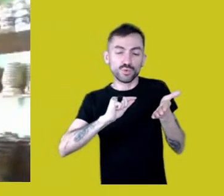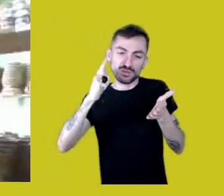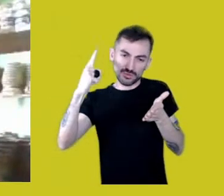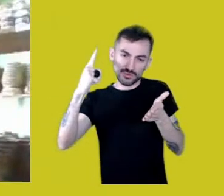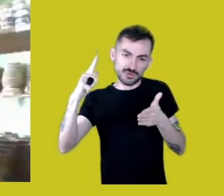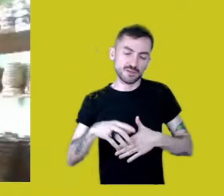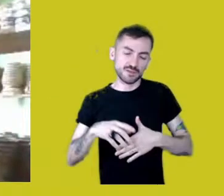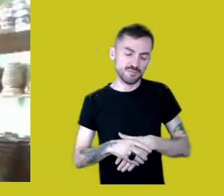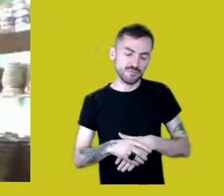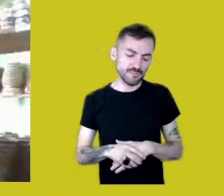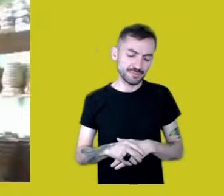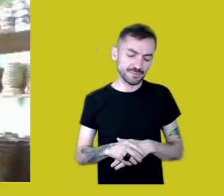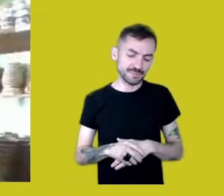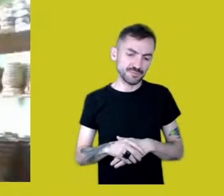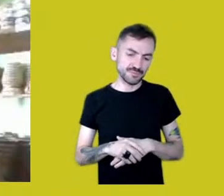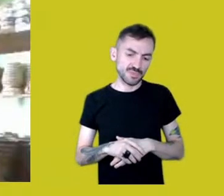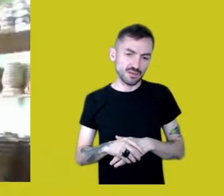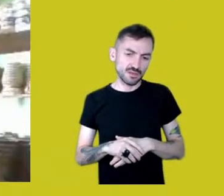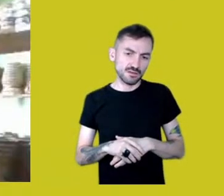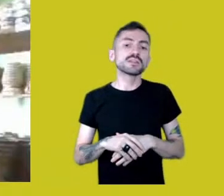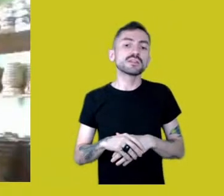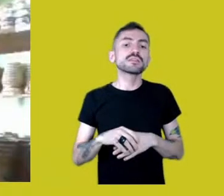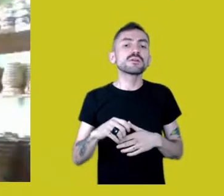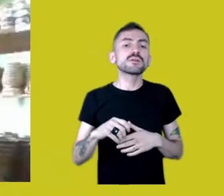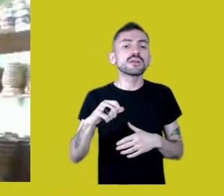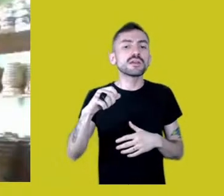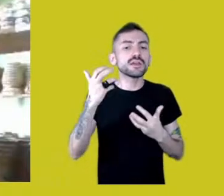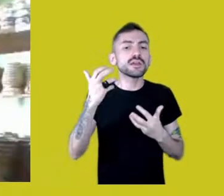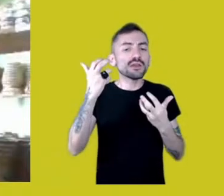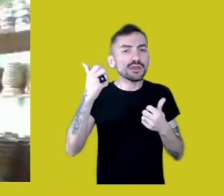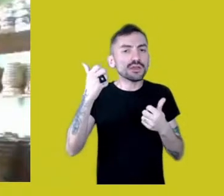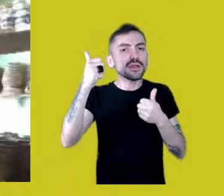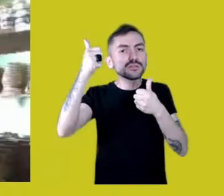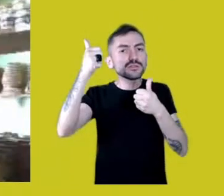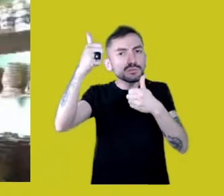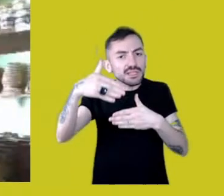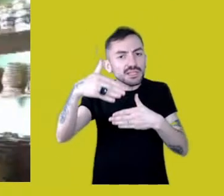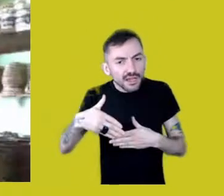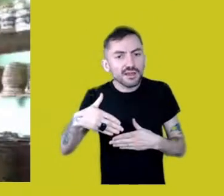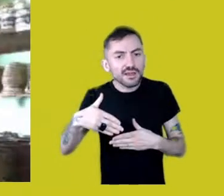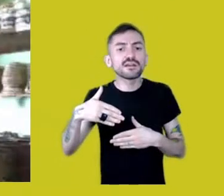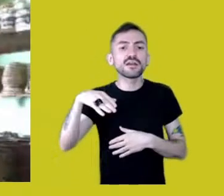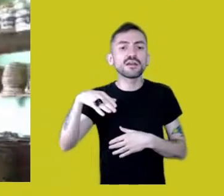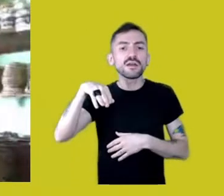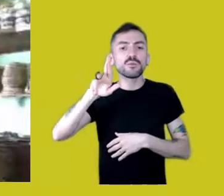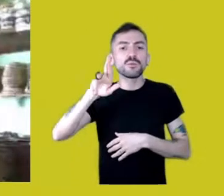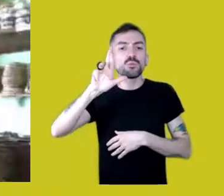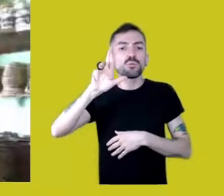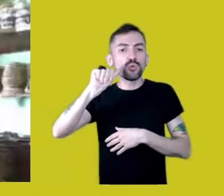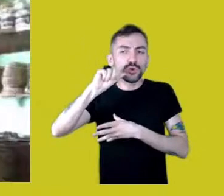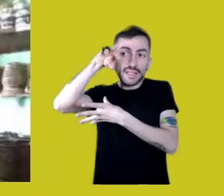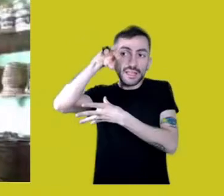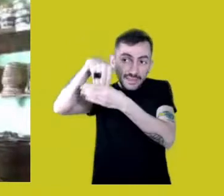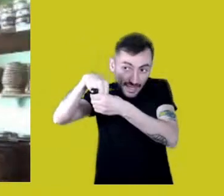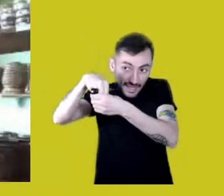I want to say that Mura presence in Porto Velho’s popular culture